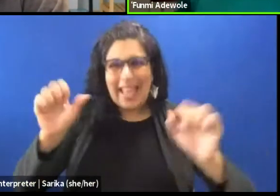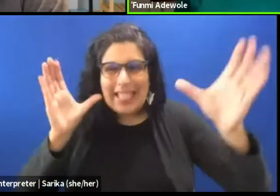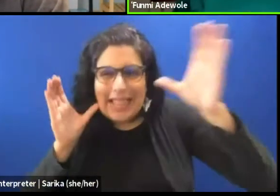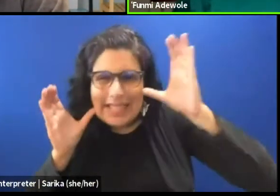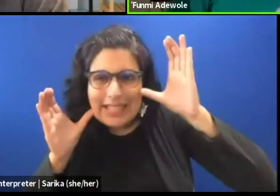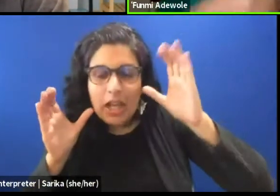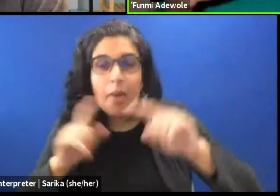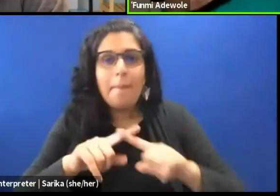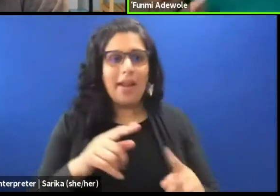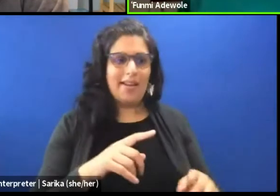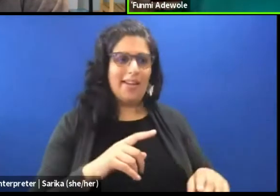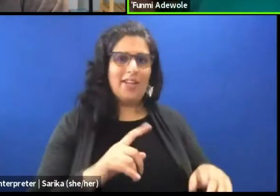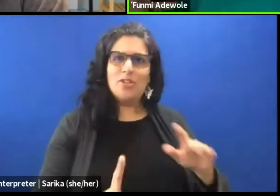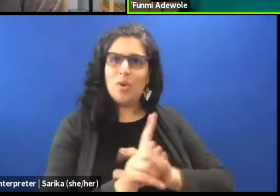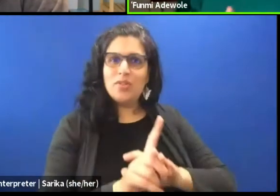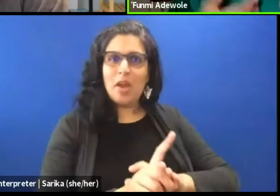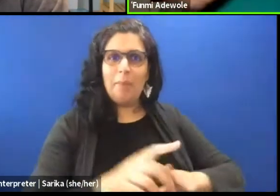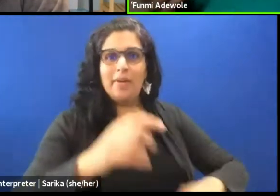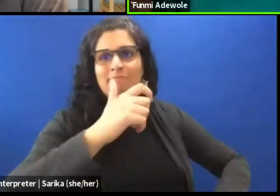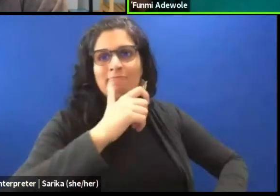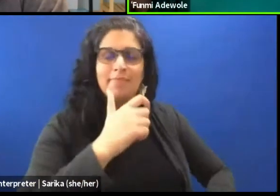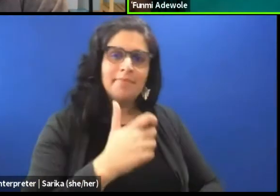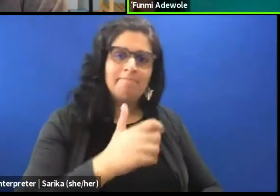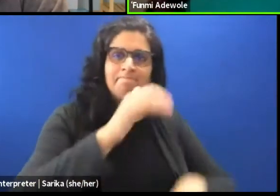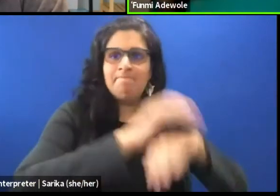I don't know, an English village with that,